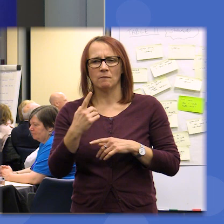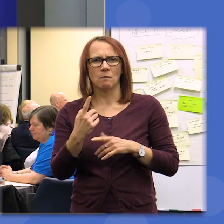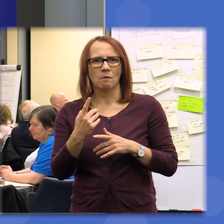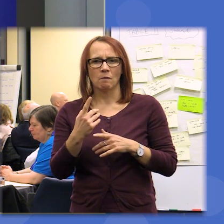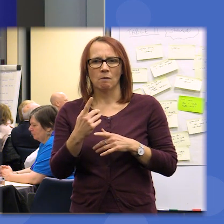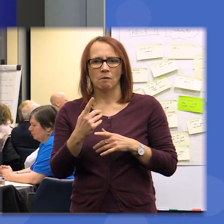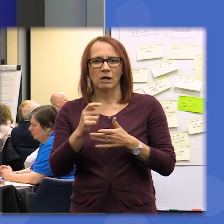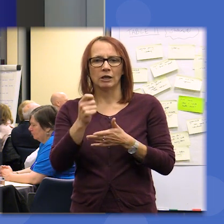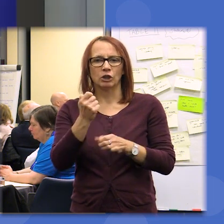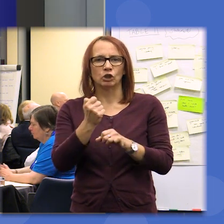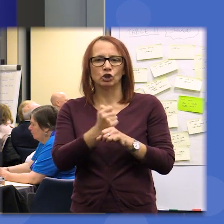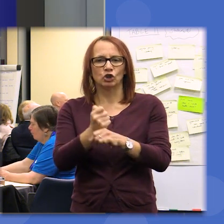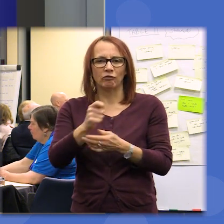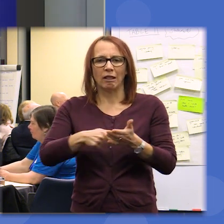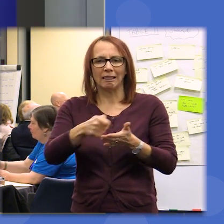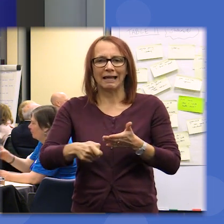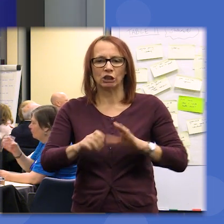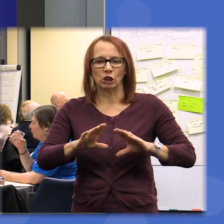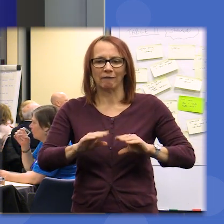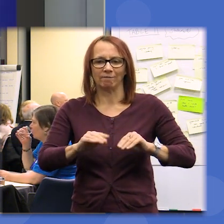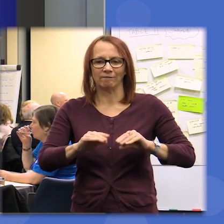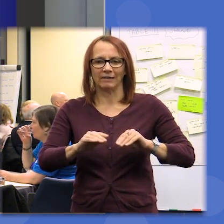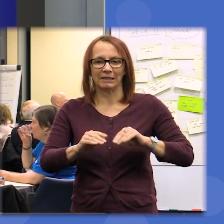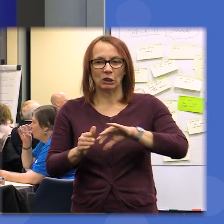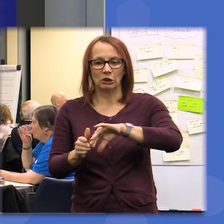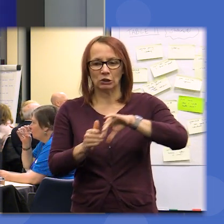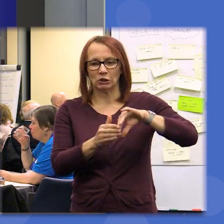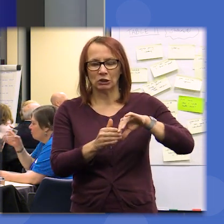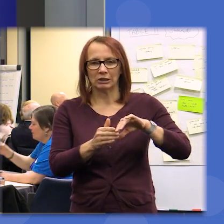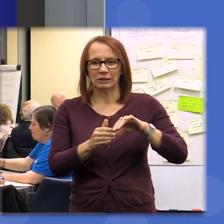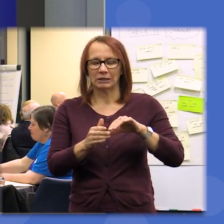the general action a risky proposition perhaps to promote the vision and get